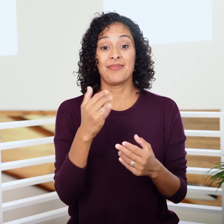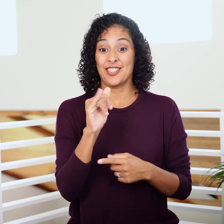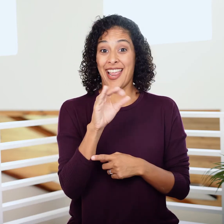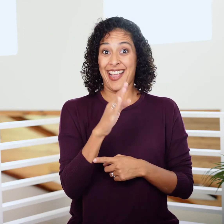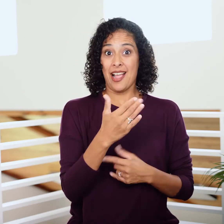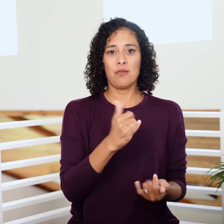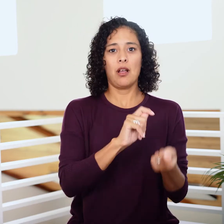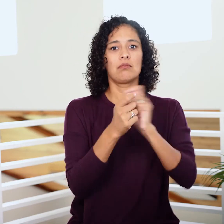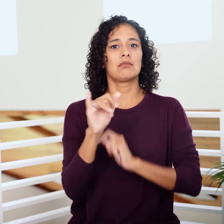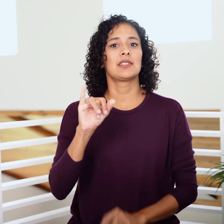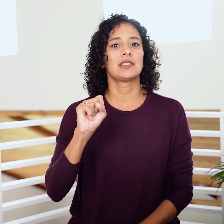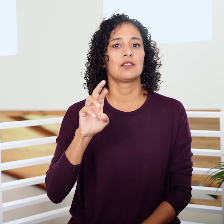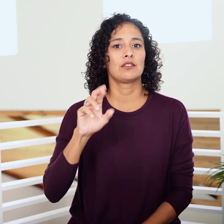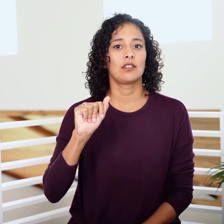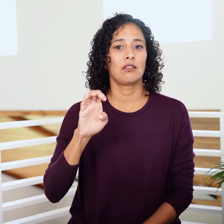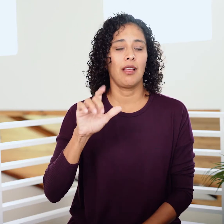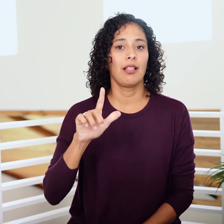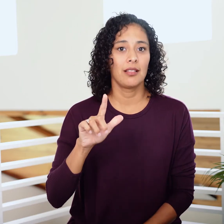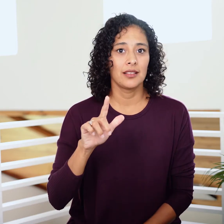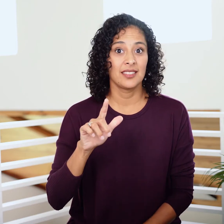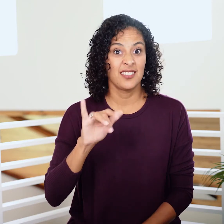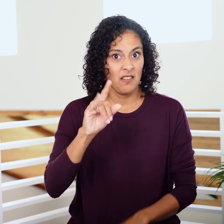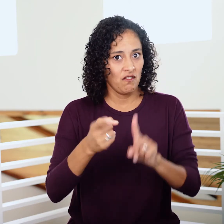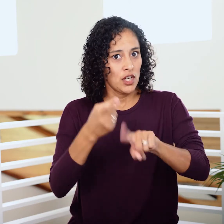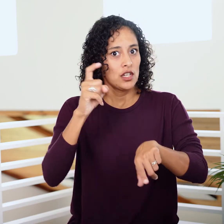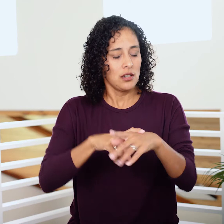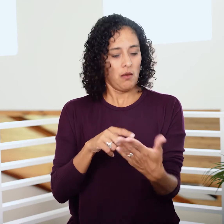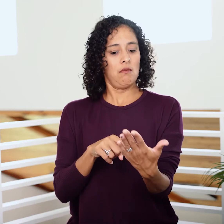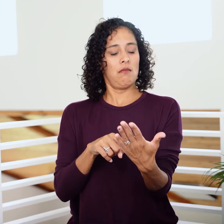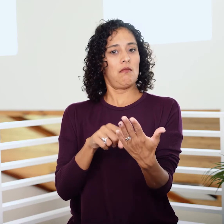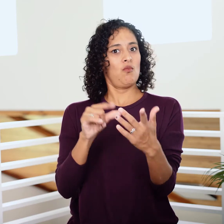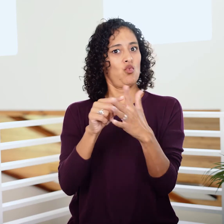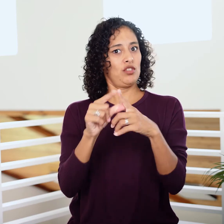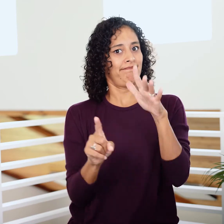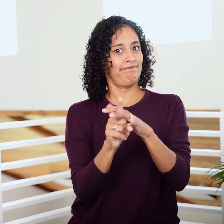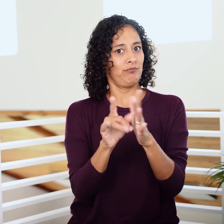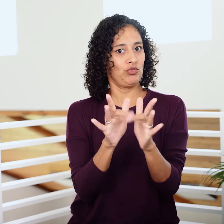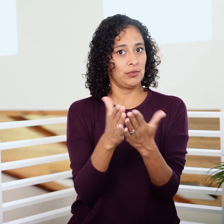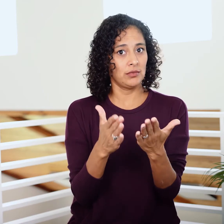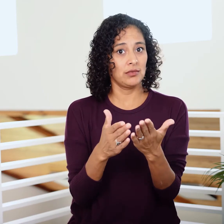Jacob is called Israel; it’s the first time we see this word in scripture.